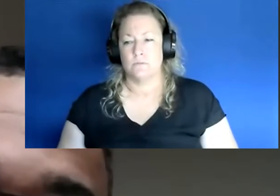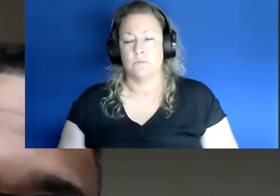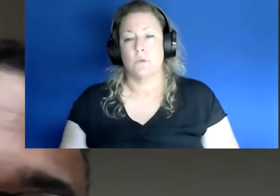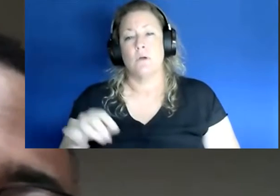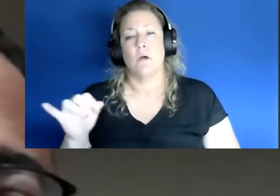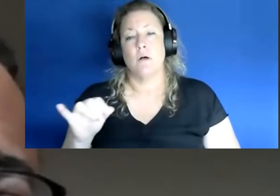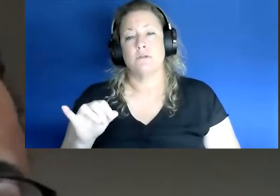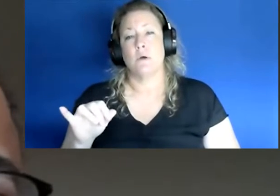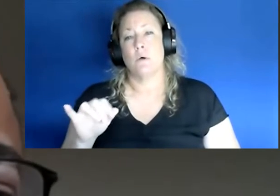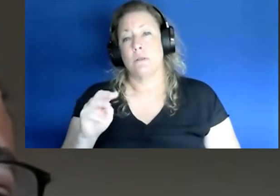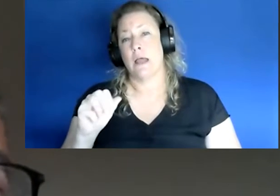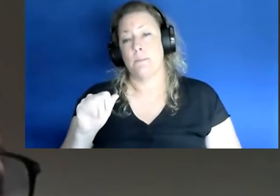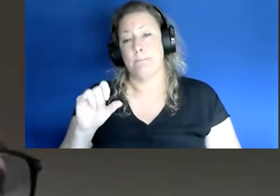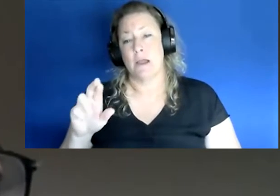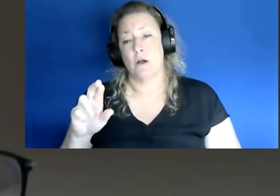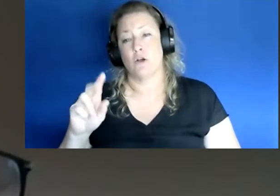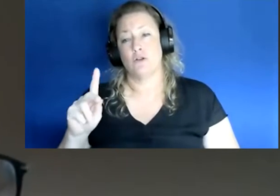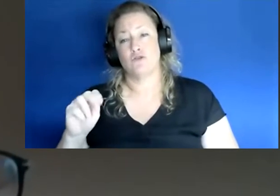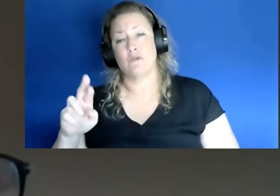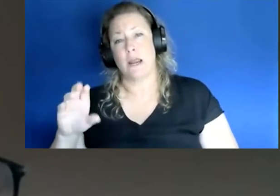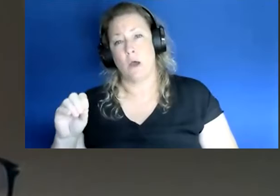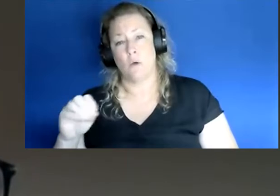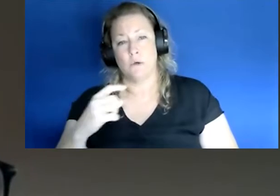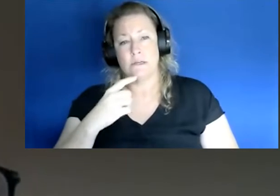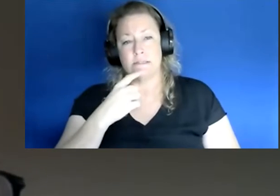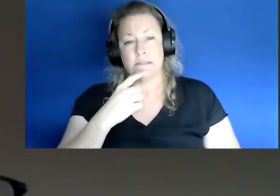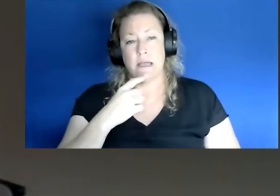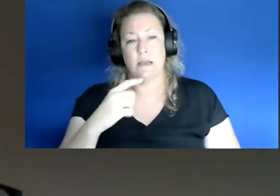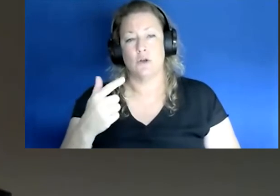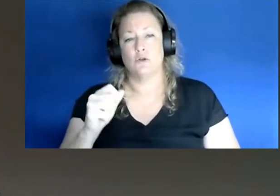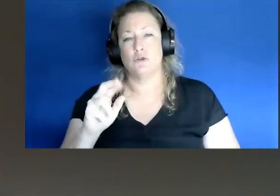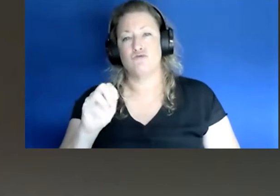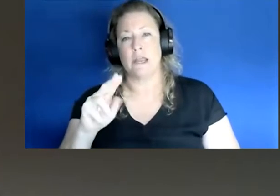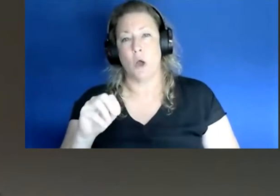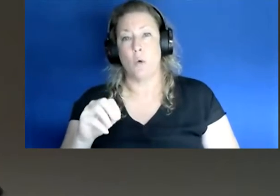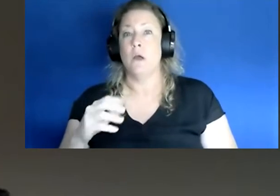Mayor Guerrino said, as you know, we were a hot spot here for a while. So obviously people see